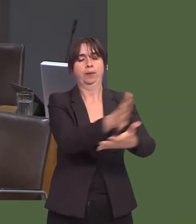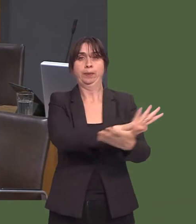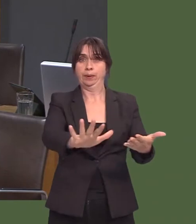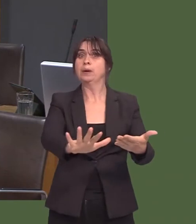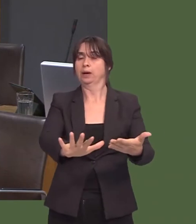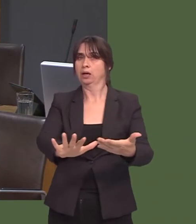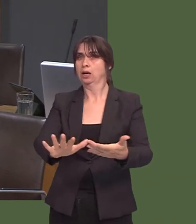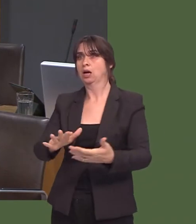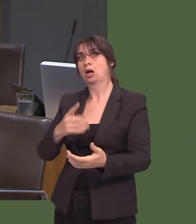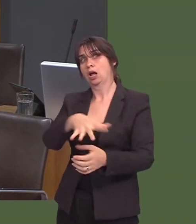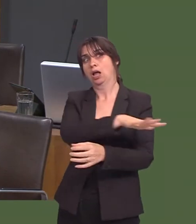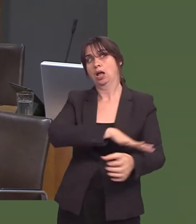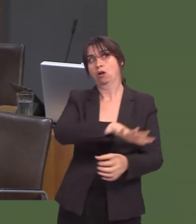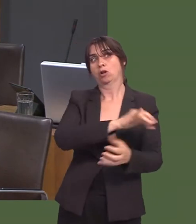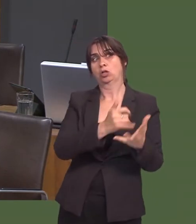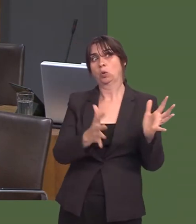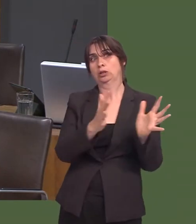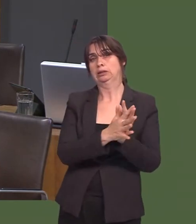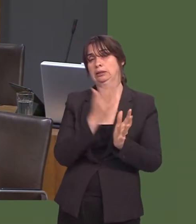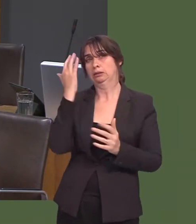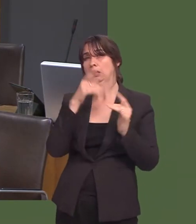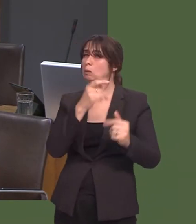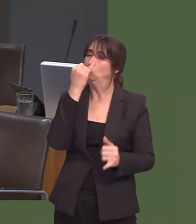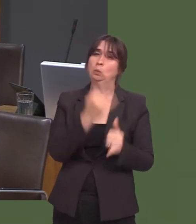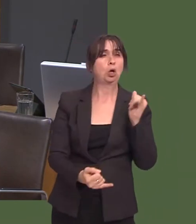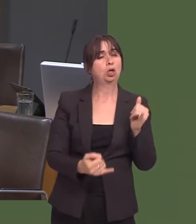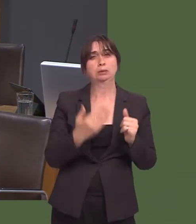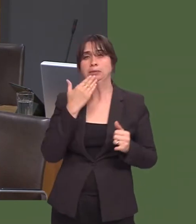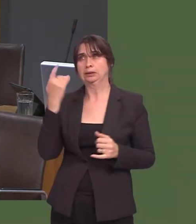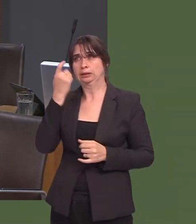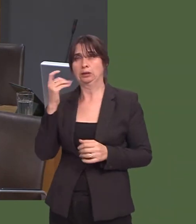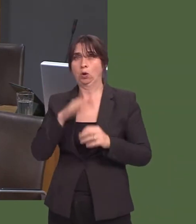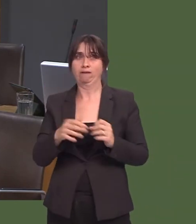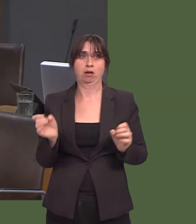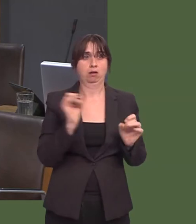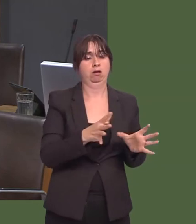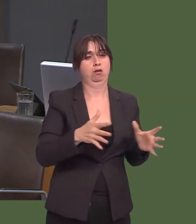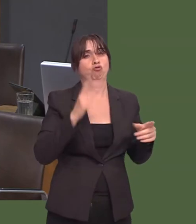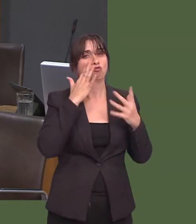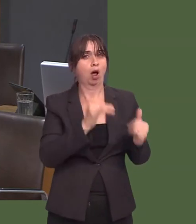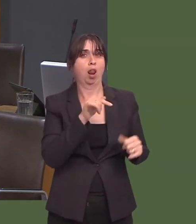considered, sites in Swansea, which is one of the worst affected areas in Wales, are considered for these new sites?